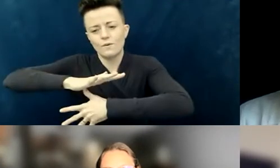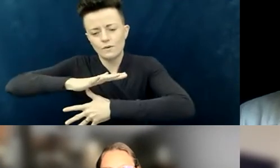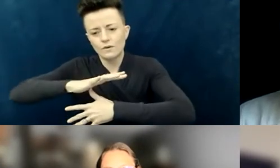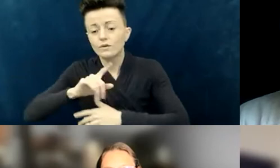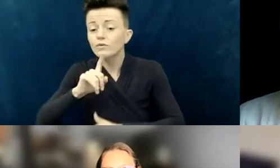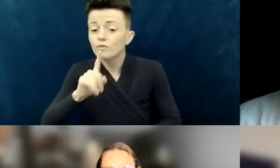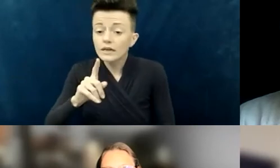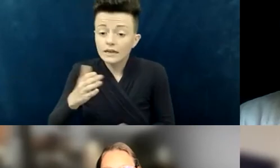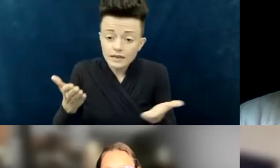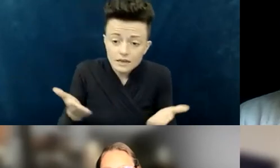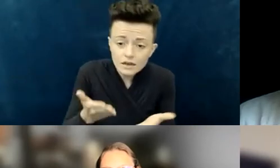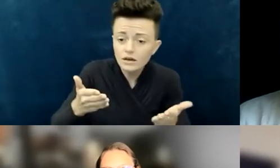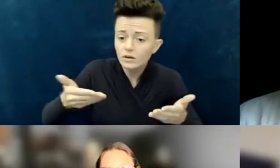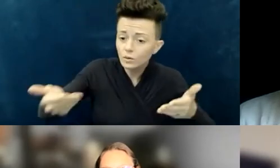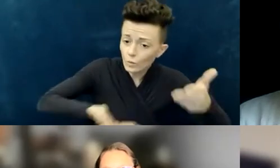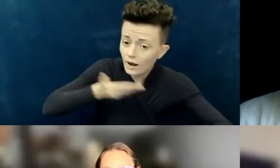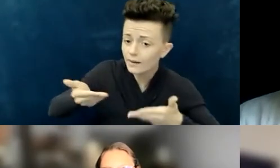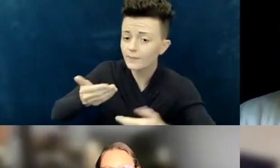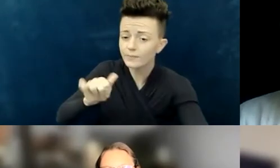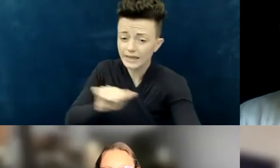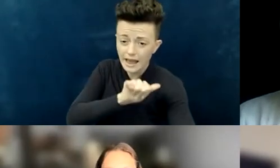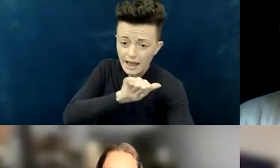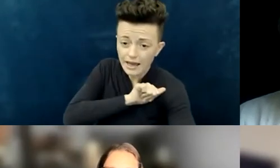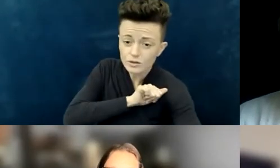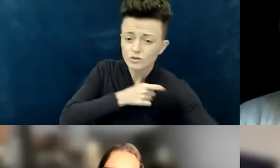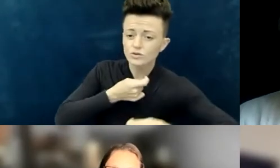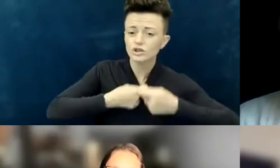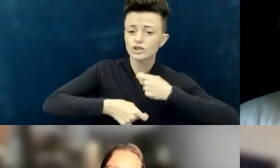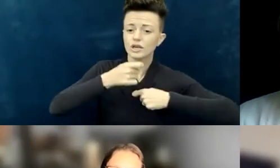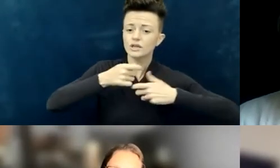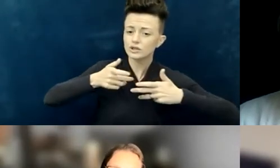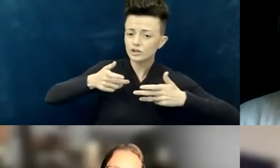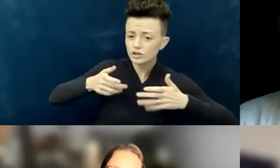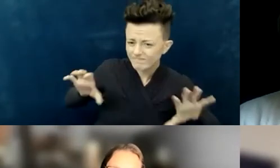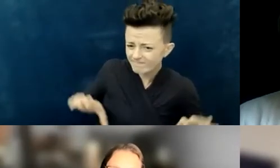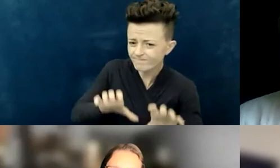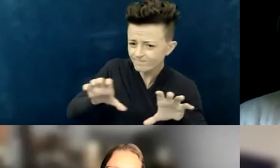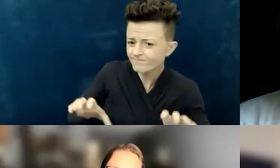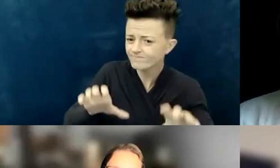and welcomes people as they are as they enter, is also just as important.